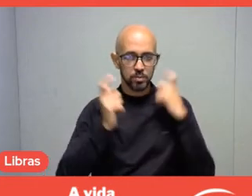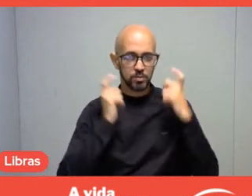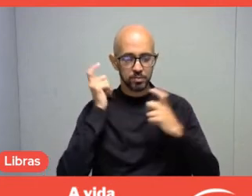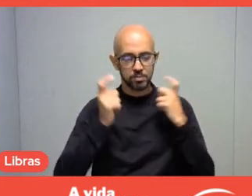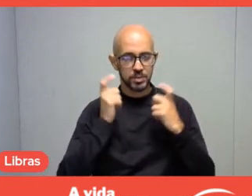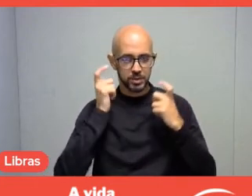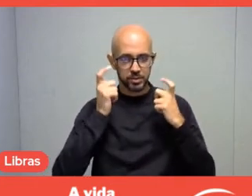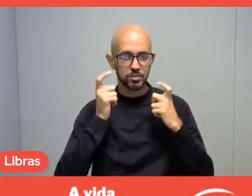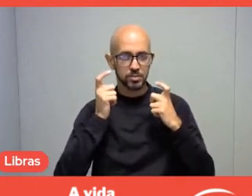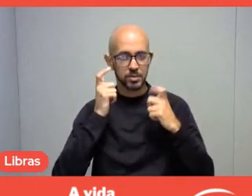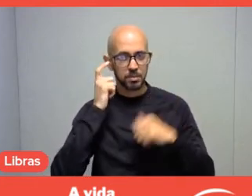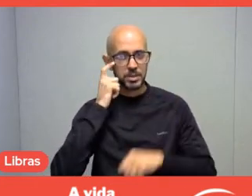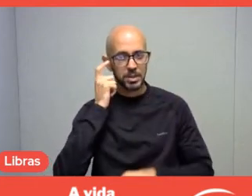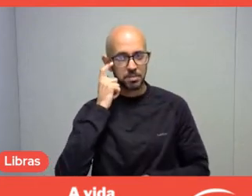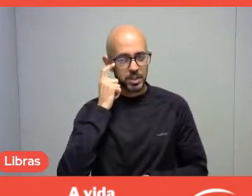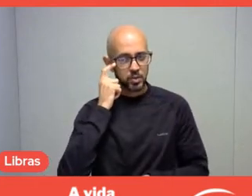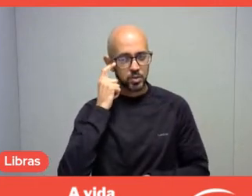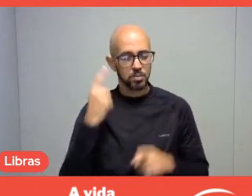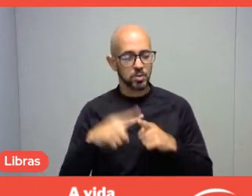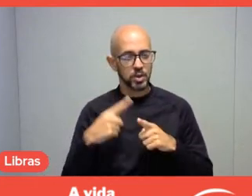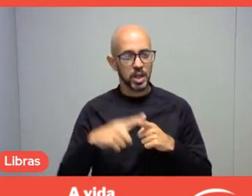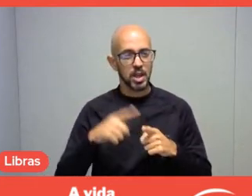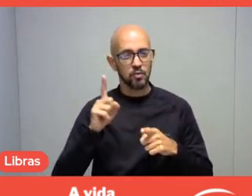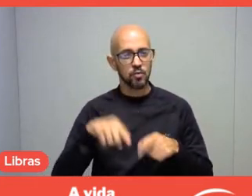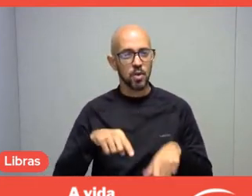because it was, yes, a moment of distancing.